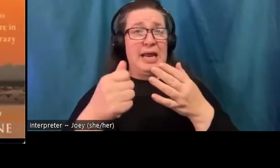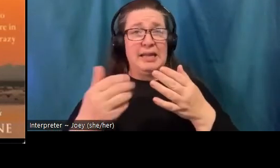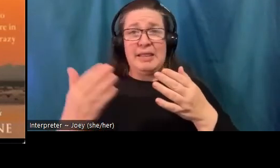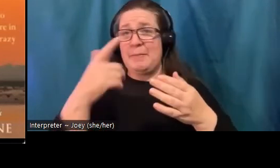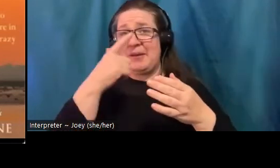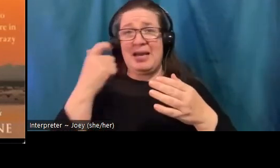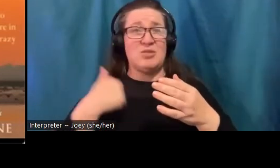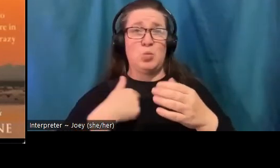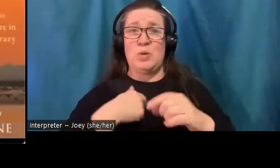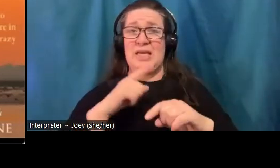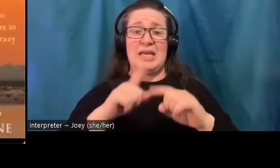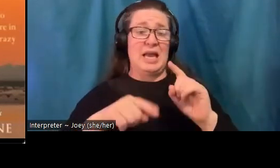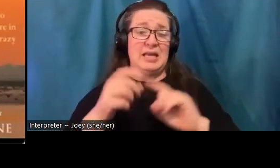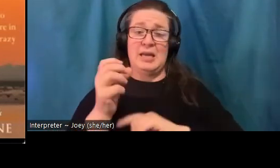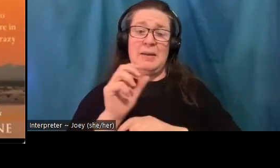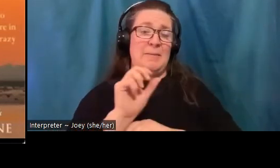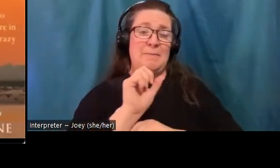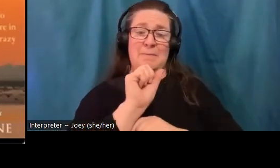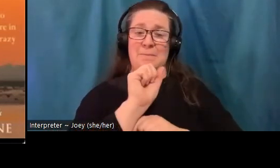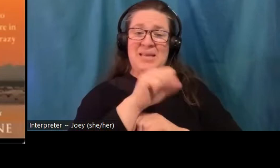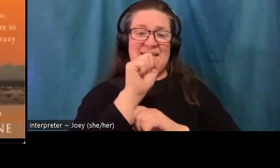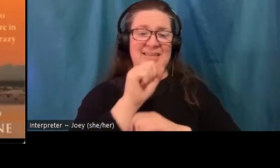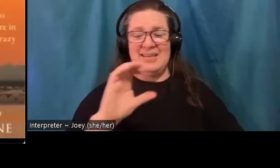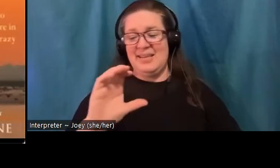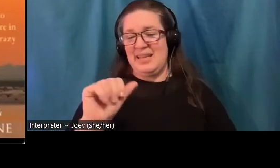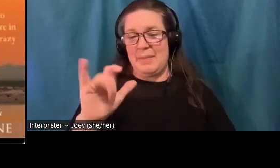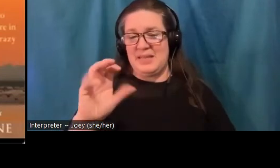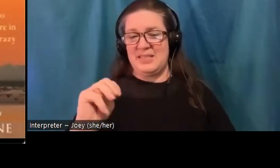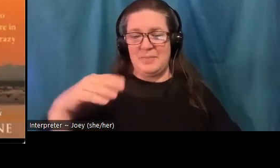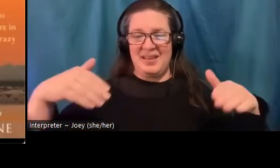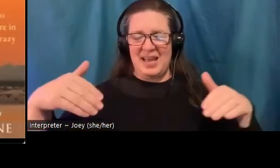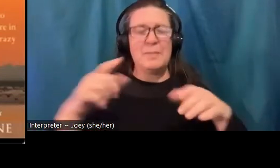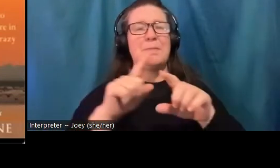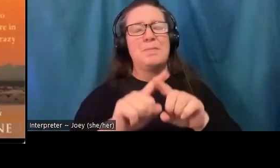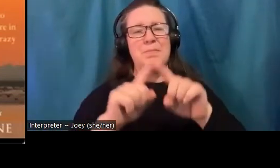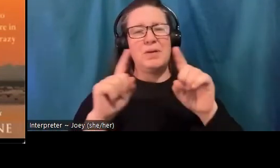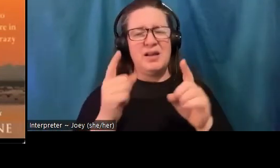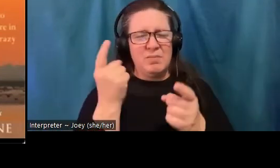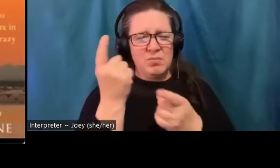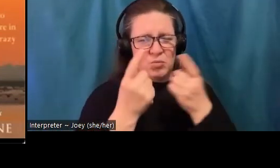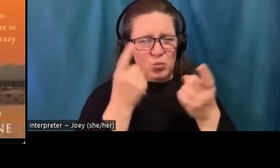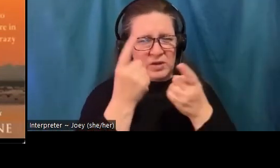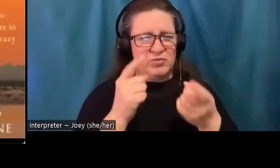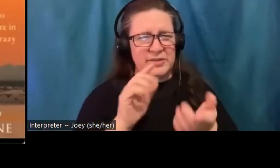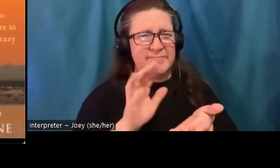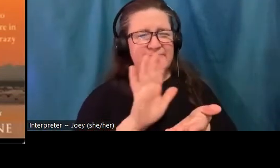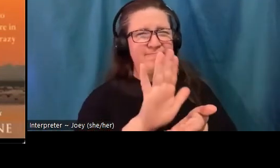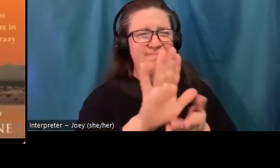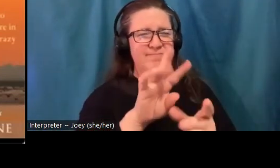capitalism yet. But I guess I did wonder how much if that's something you think about it, like, how much it's worth, like,